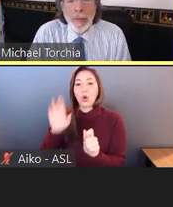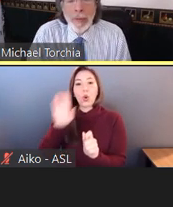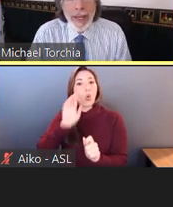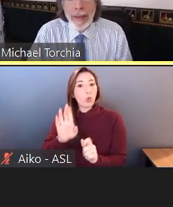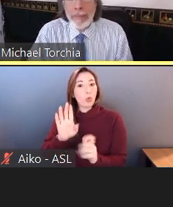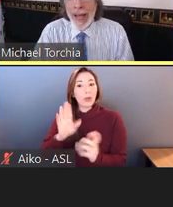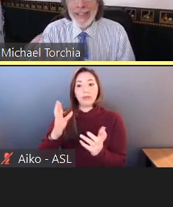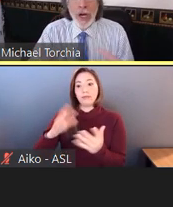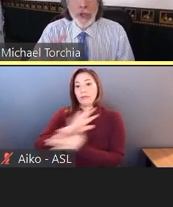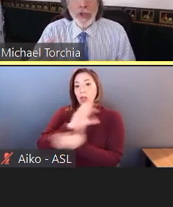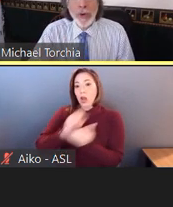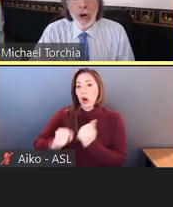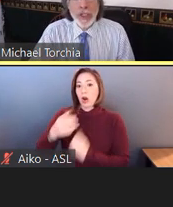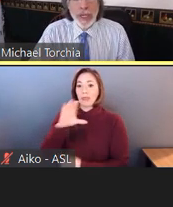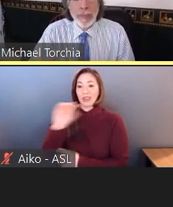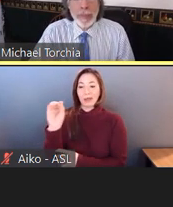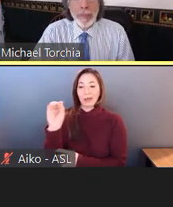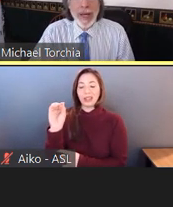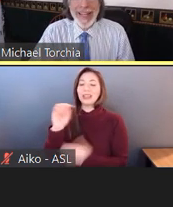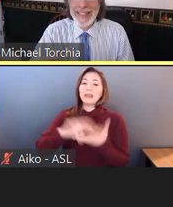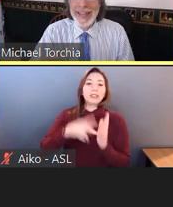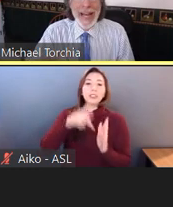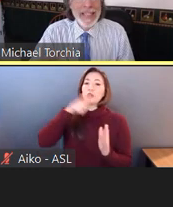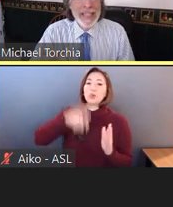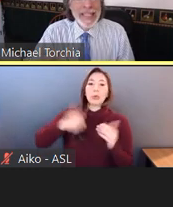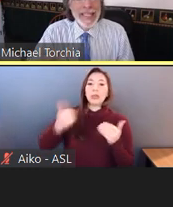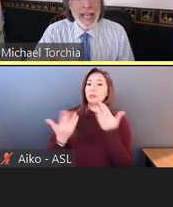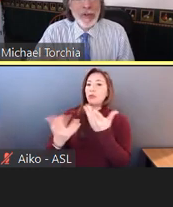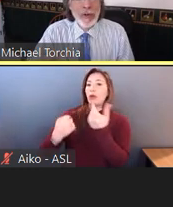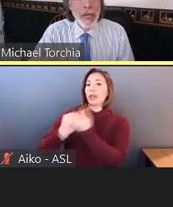We're going to get back to undue hardship, but it's not as easy as you might